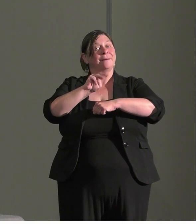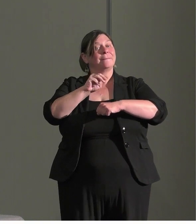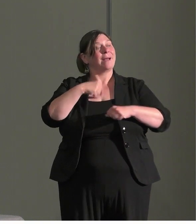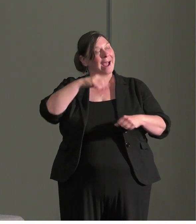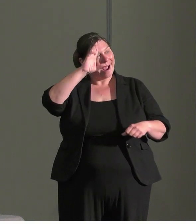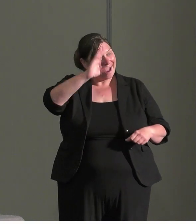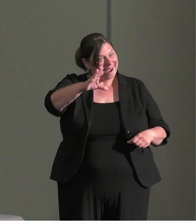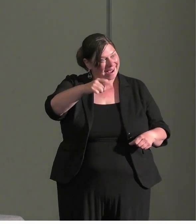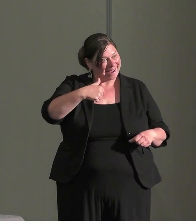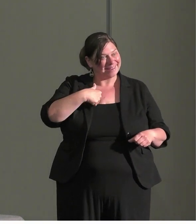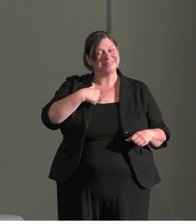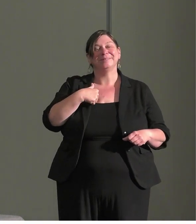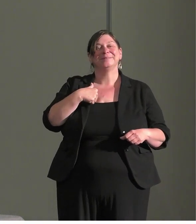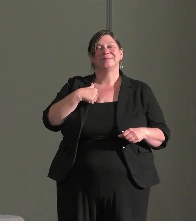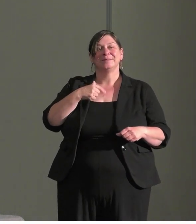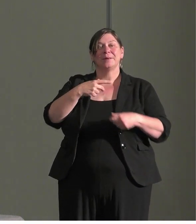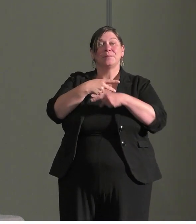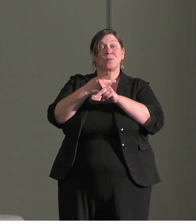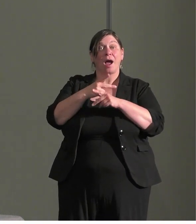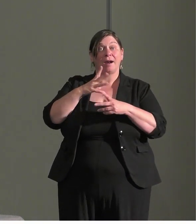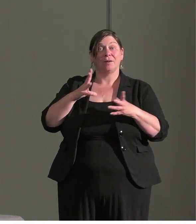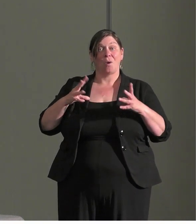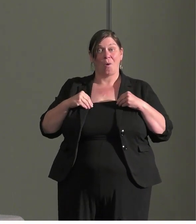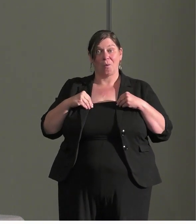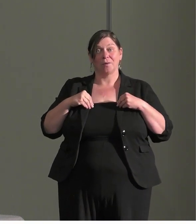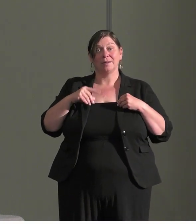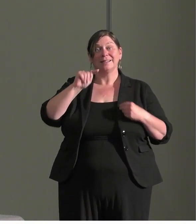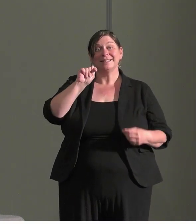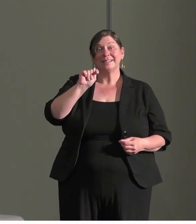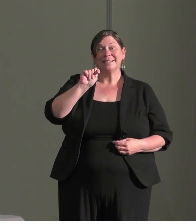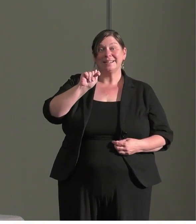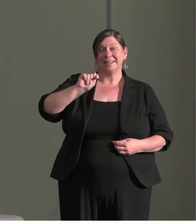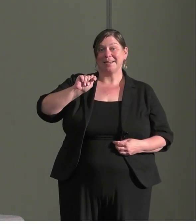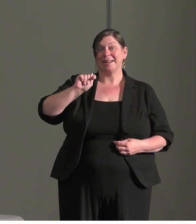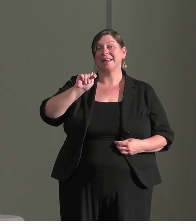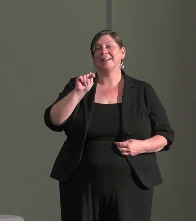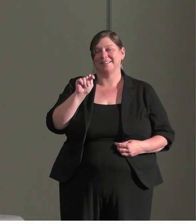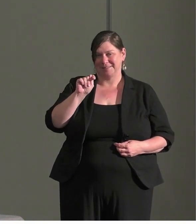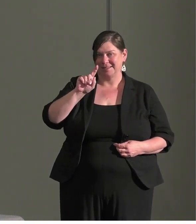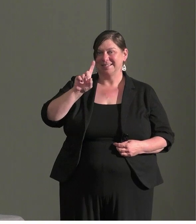I'm Sam Estoesta and product enter and focus on inclusion innovation.